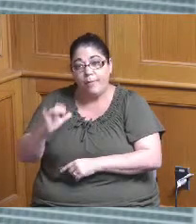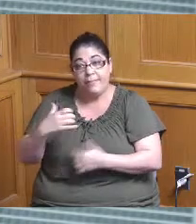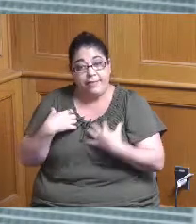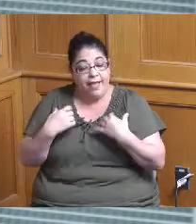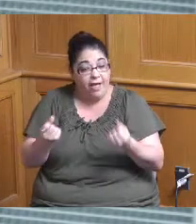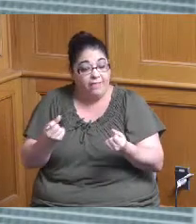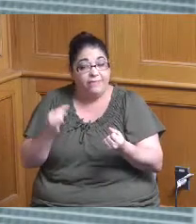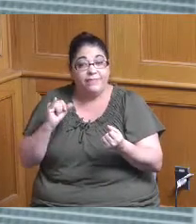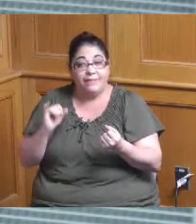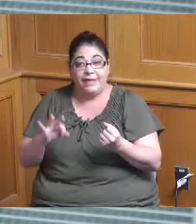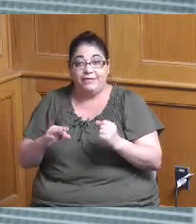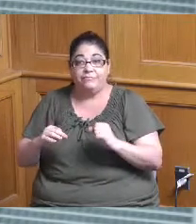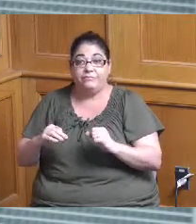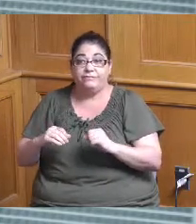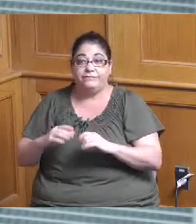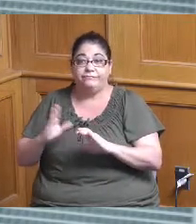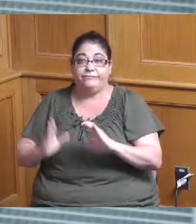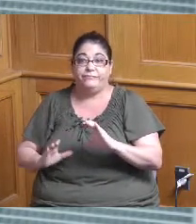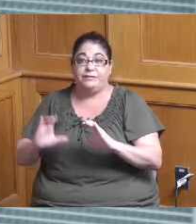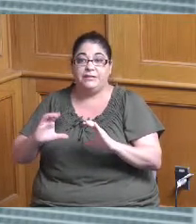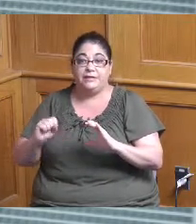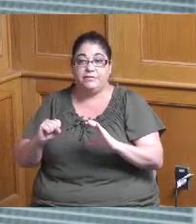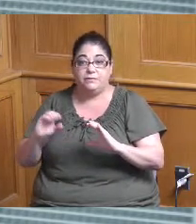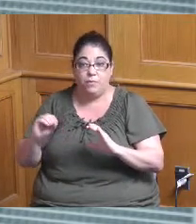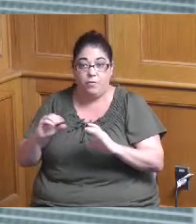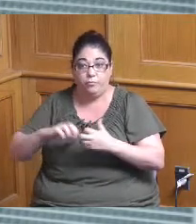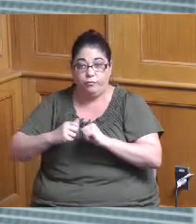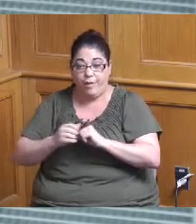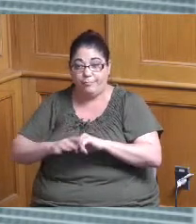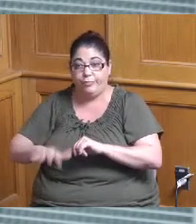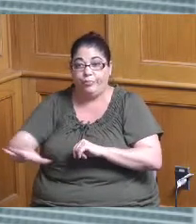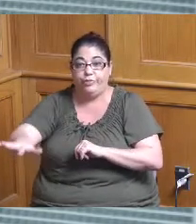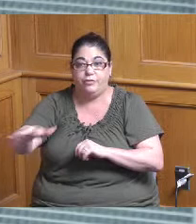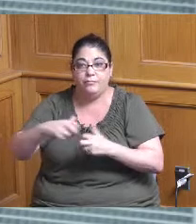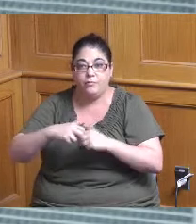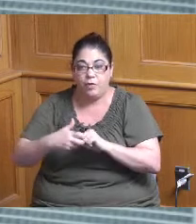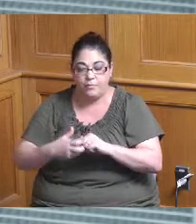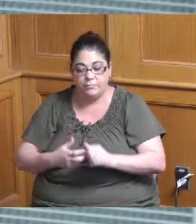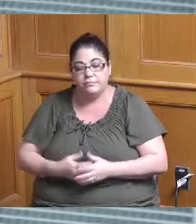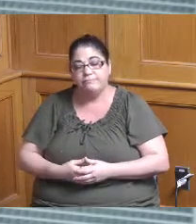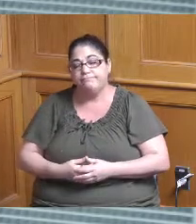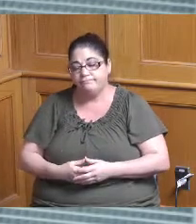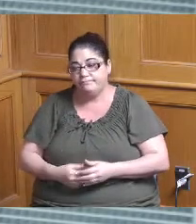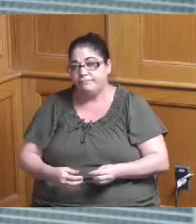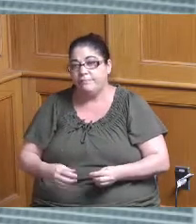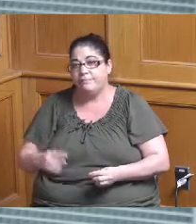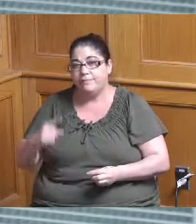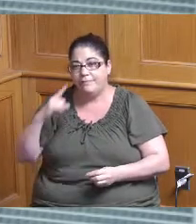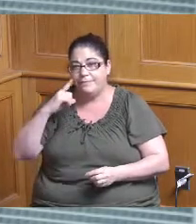know a CSO problem so I mean you know but I think sometimes you can say there's a benefit